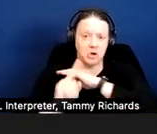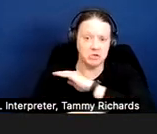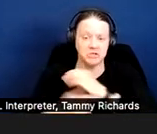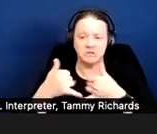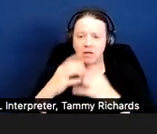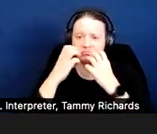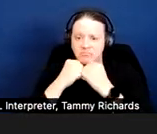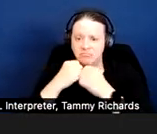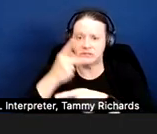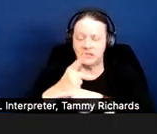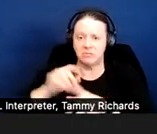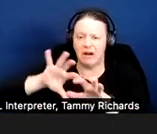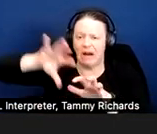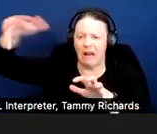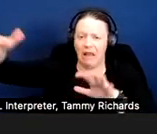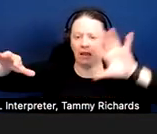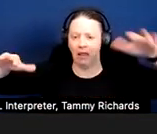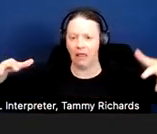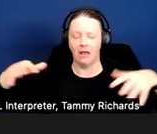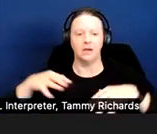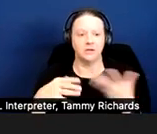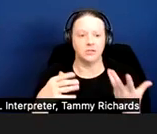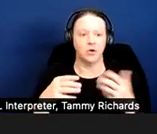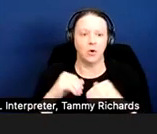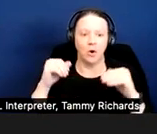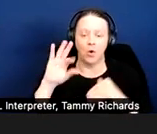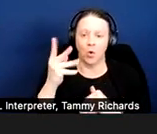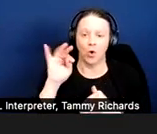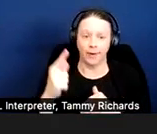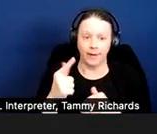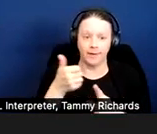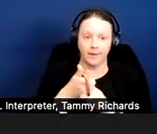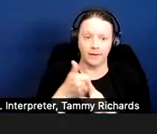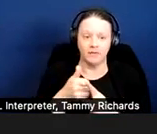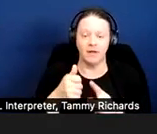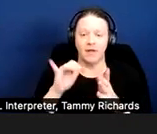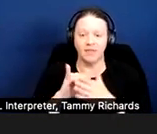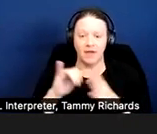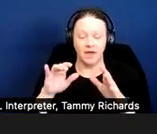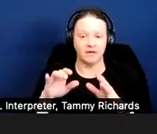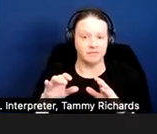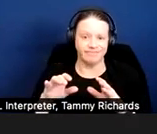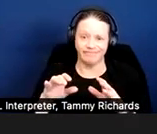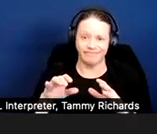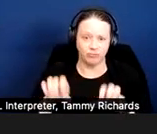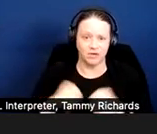And if hoarding is at a lease violation, it does indicate that there may be a disability involved.